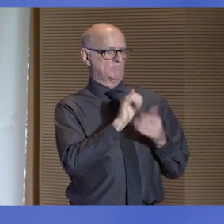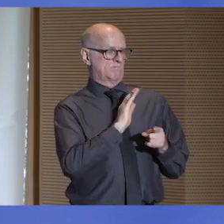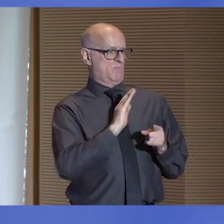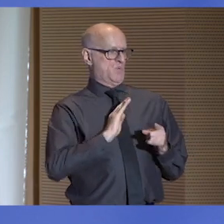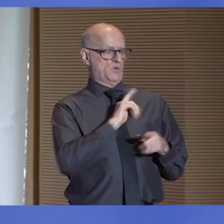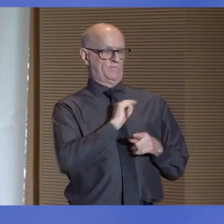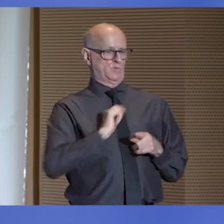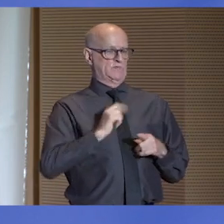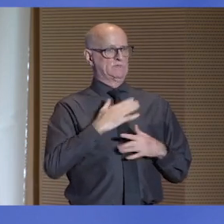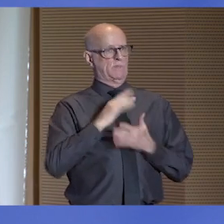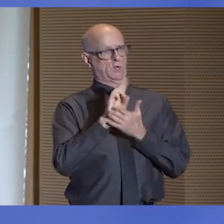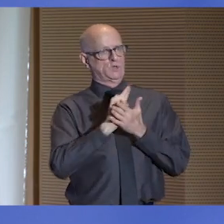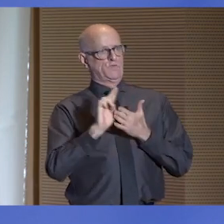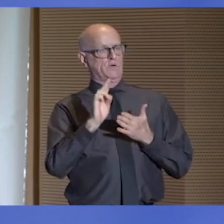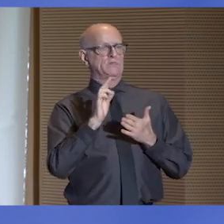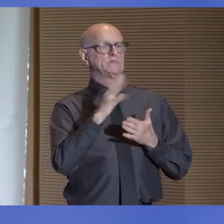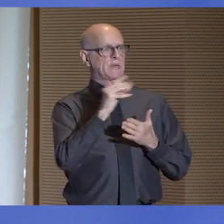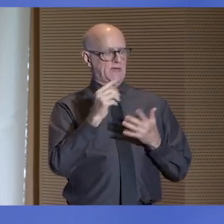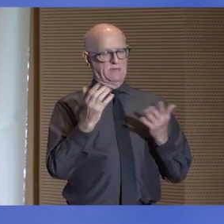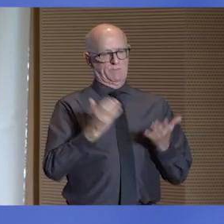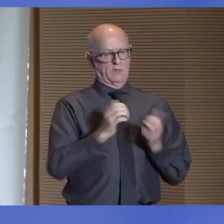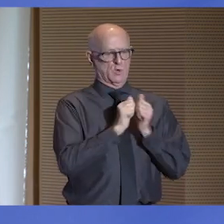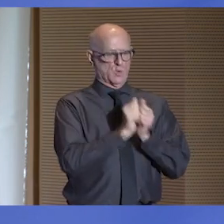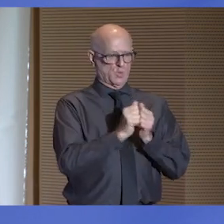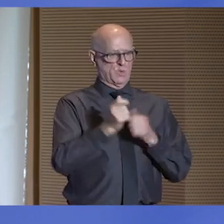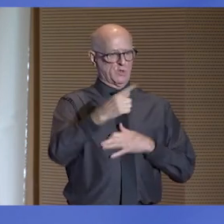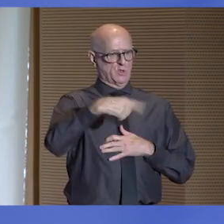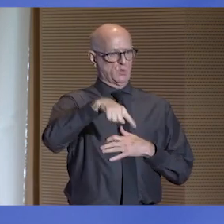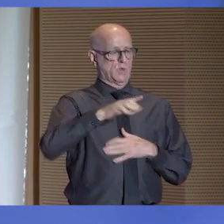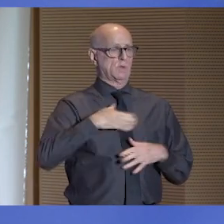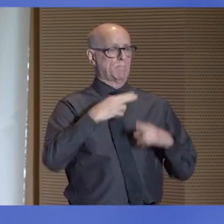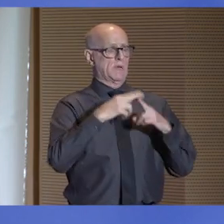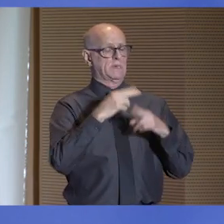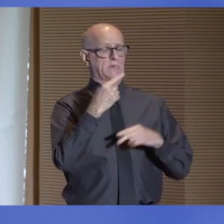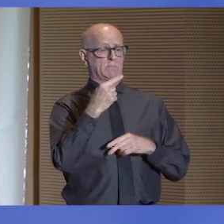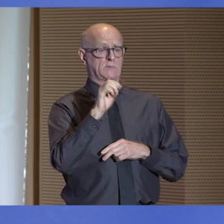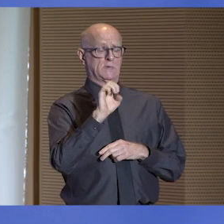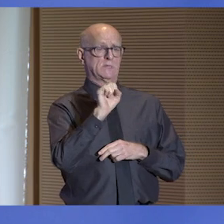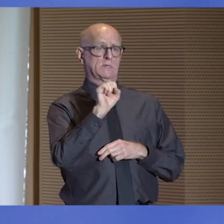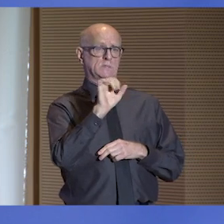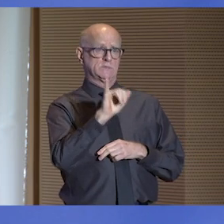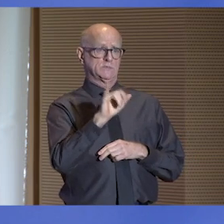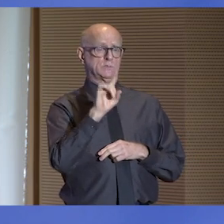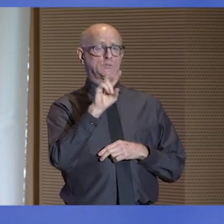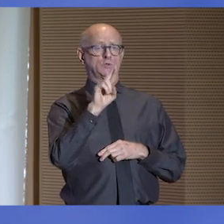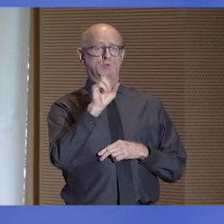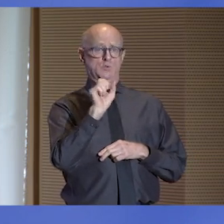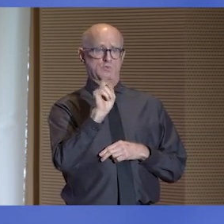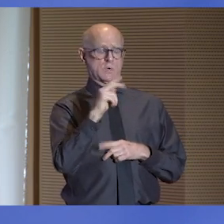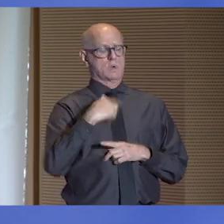and to be here today with you all. My name is Gesy Duran. I am proud to be your CUNY family.